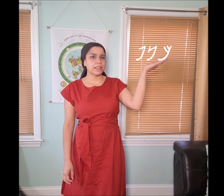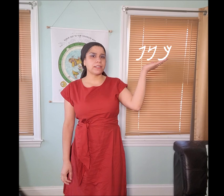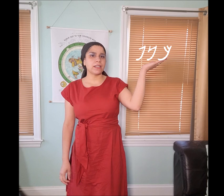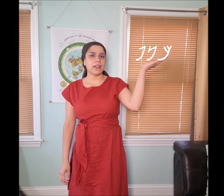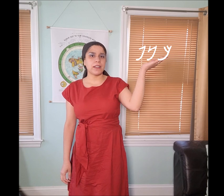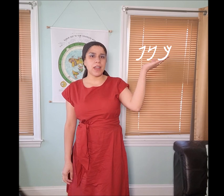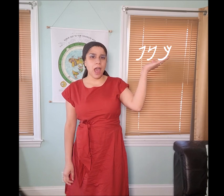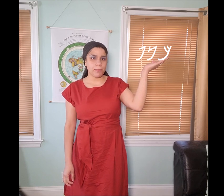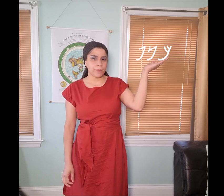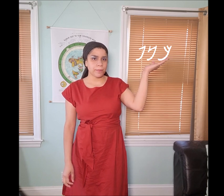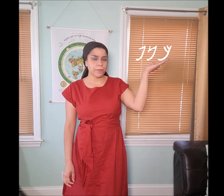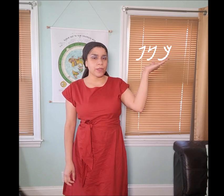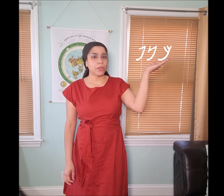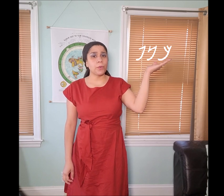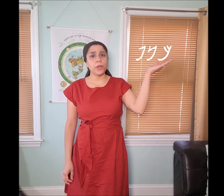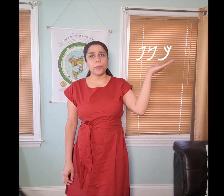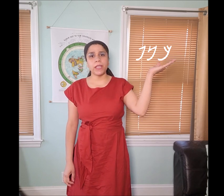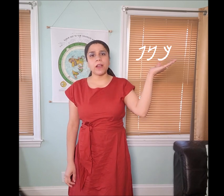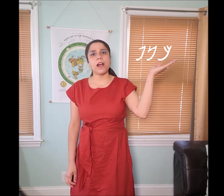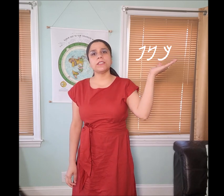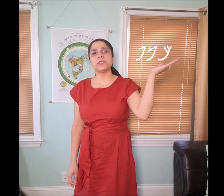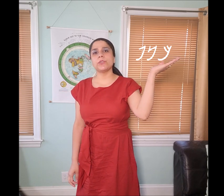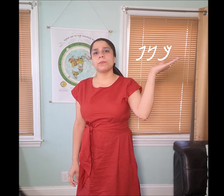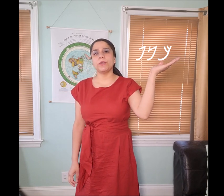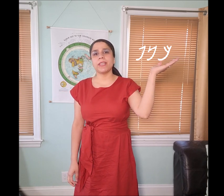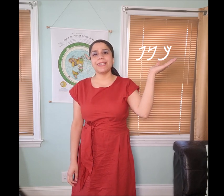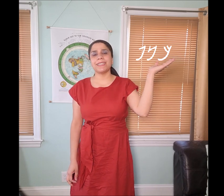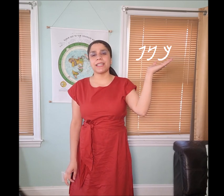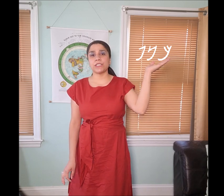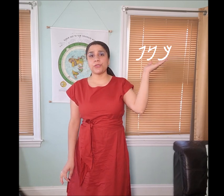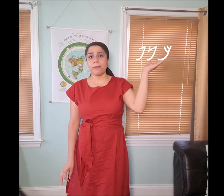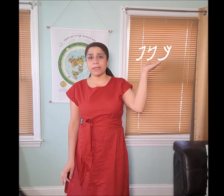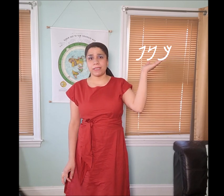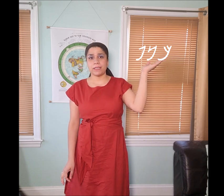This is the “𐤊𐤍𐤐 kanap”. The word for wing, also communicates extremity.